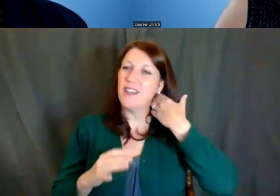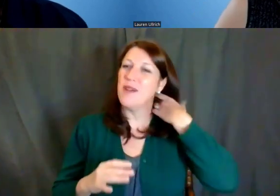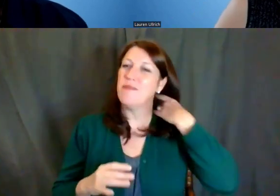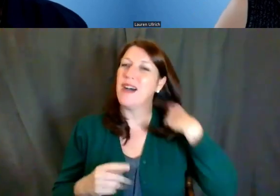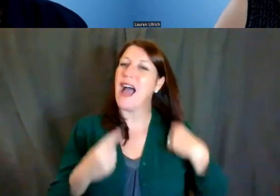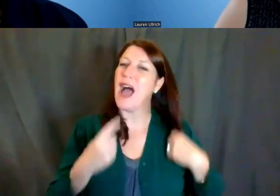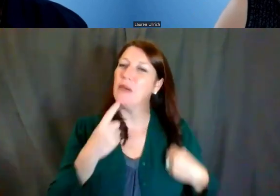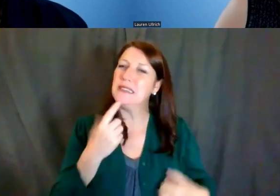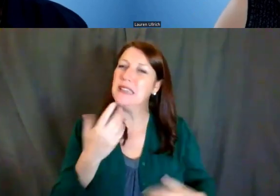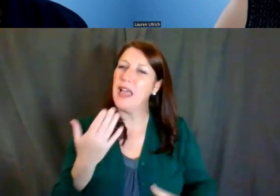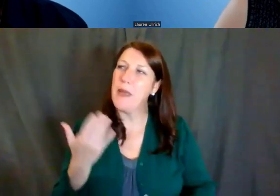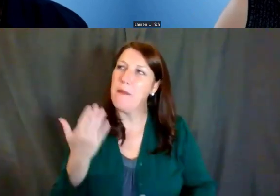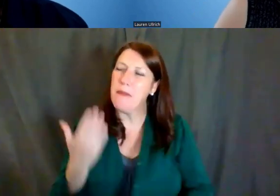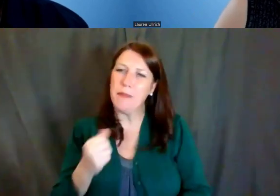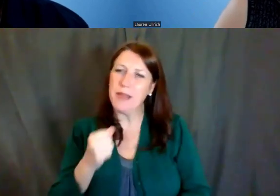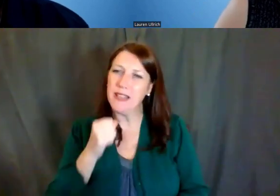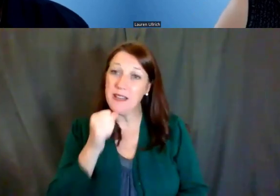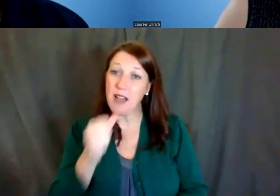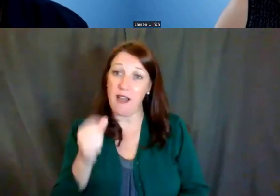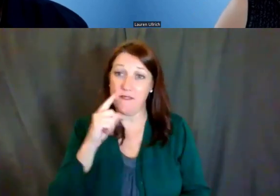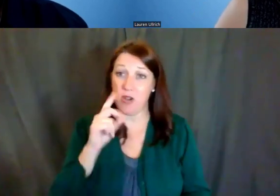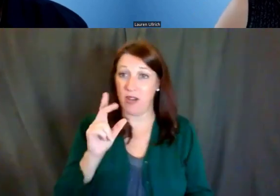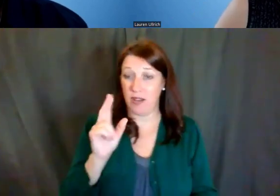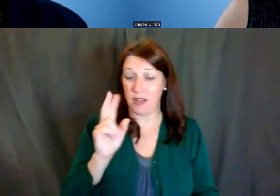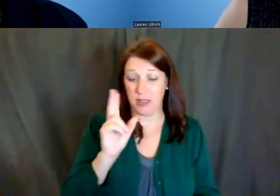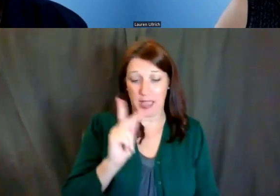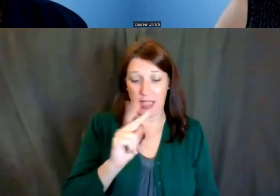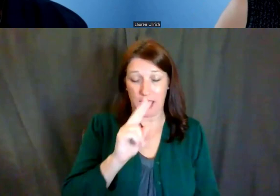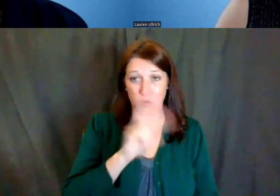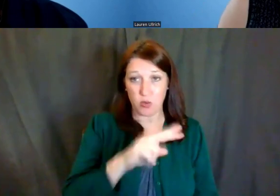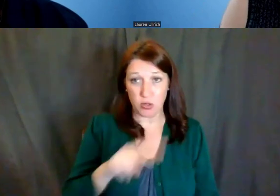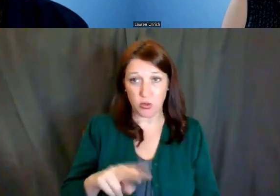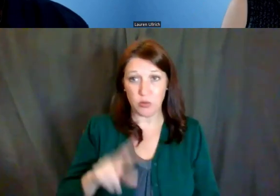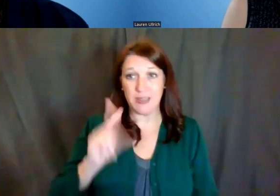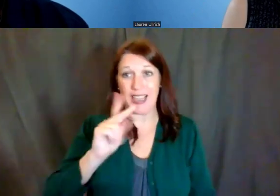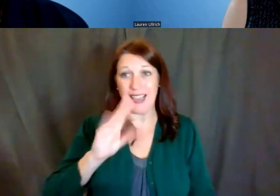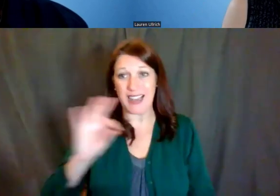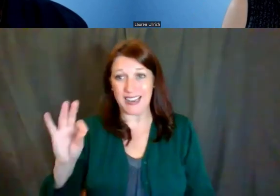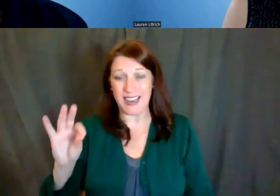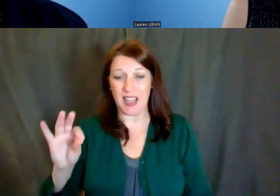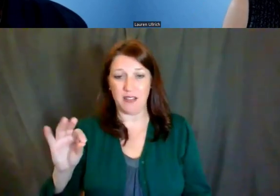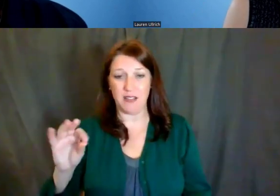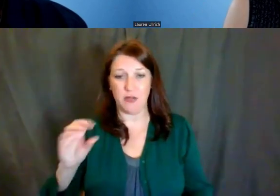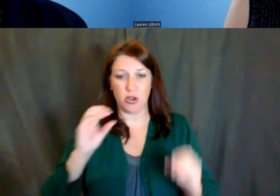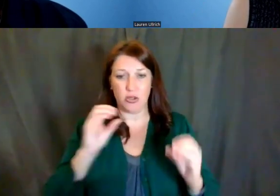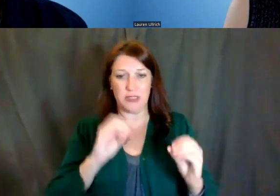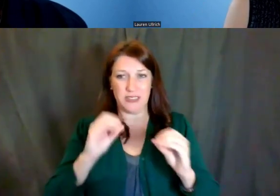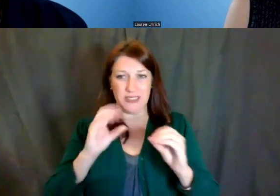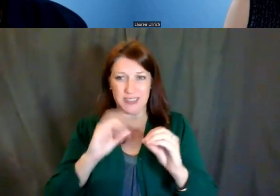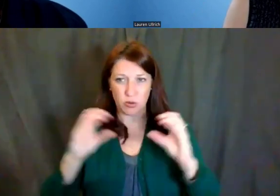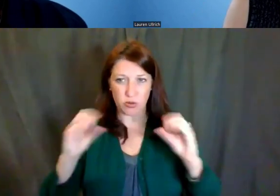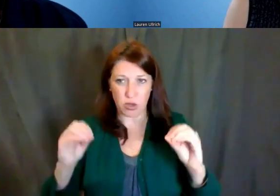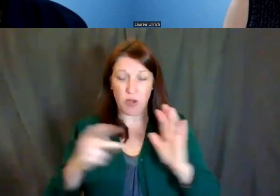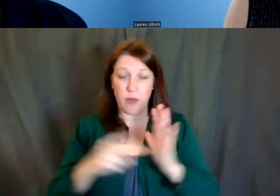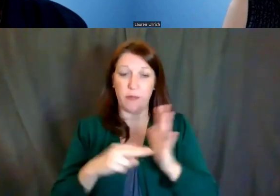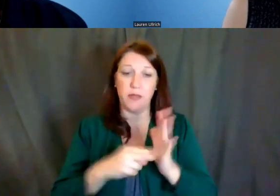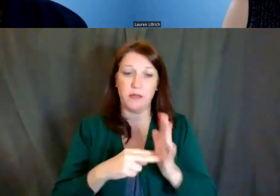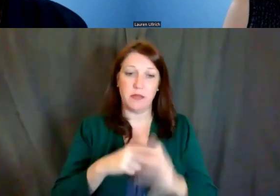so for both the K22 and the K99-R00, these are transition awards, right? They're taking you from postdoc to faculty.